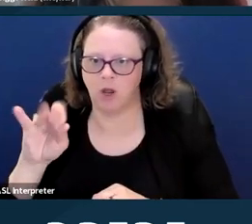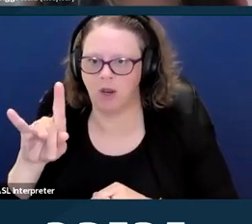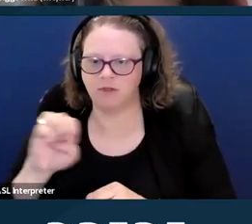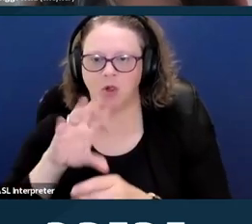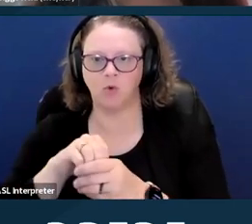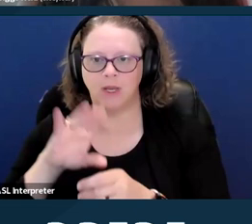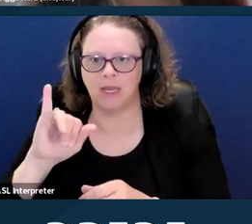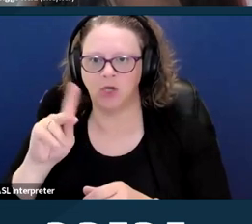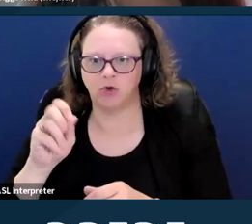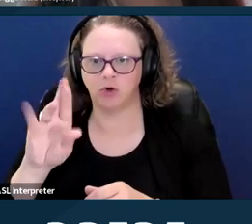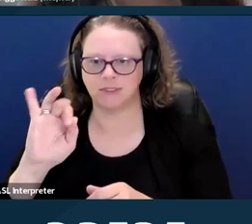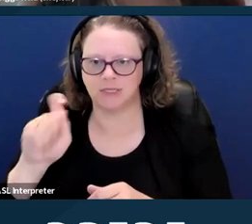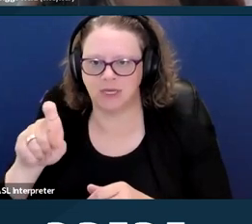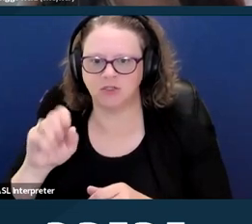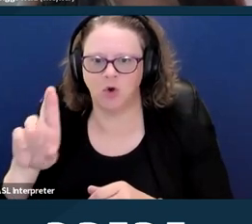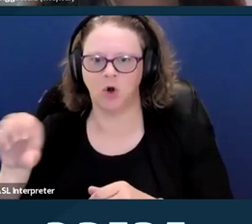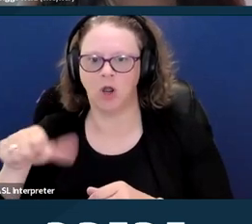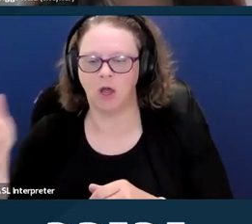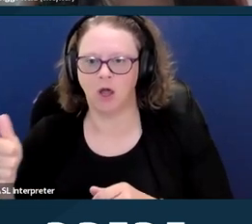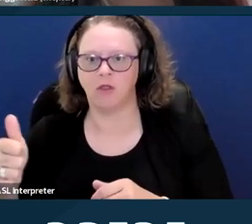So discrimination on the basis of pregnancy is not allowed.